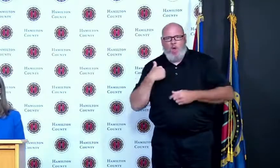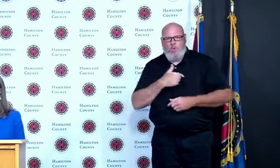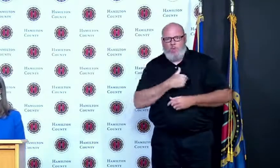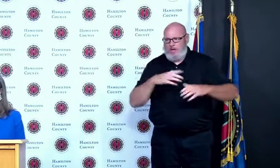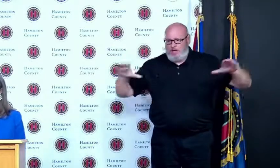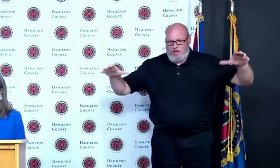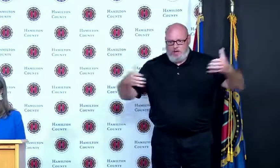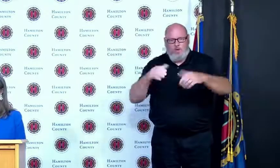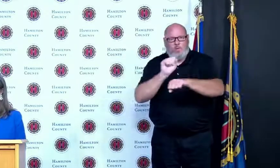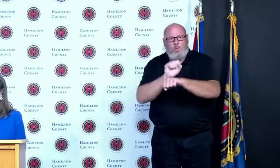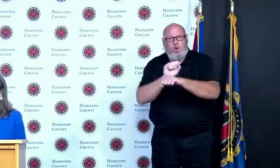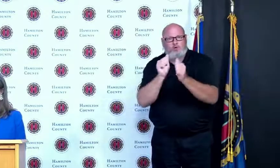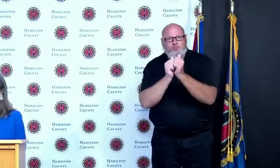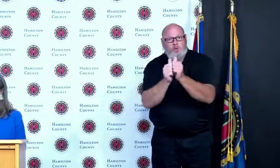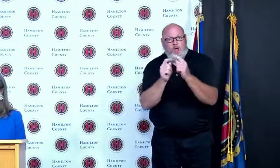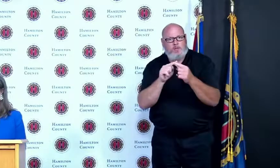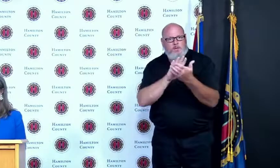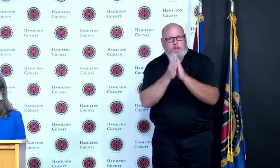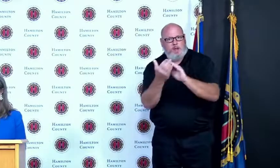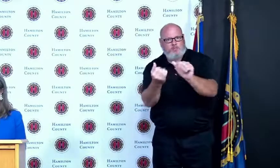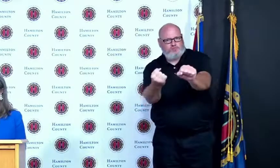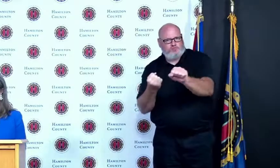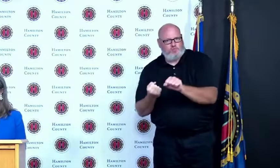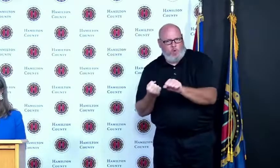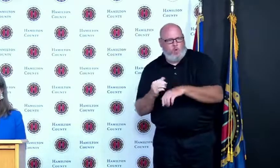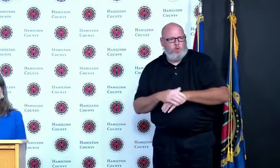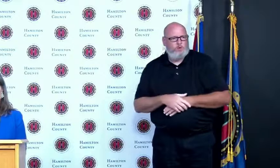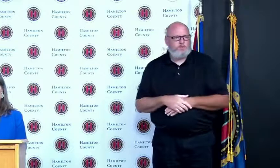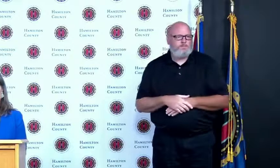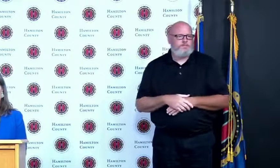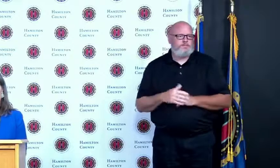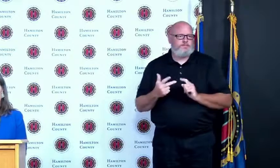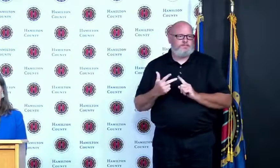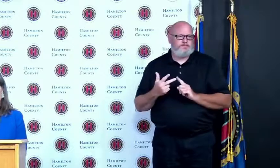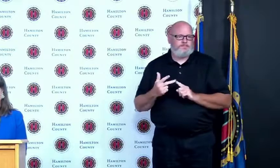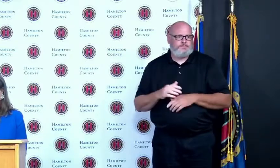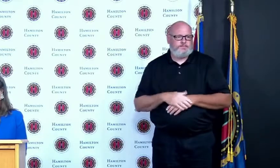came to this briefing room to help deliver the news and ensure the questions got answered